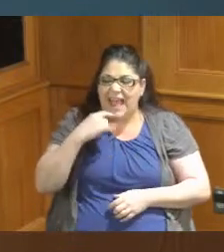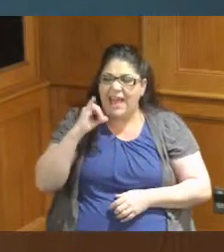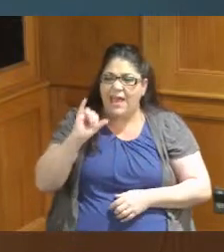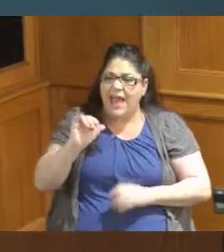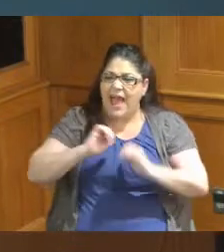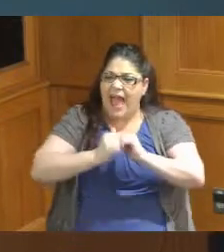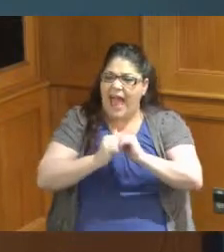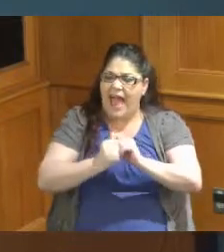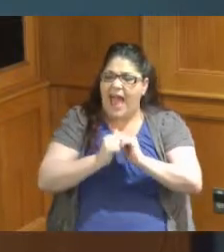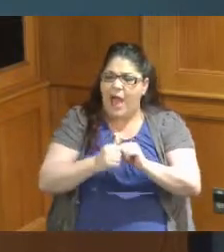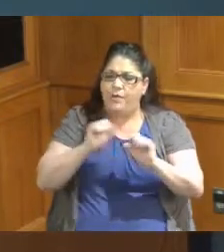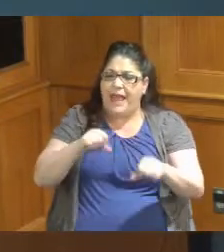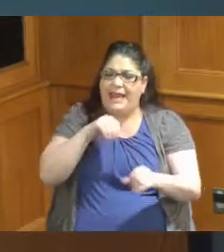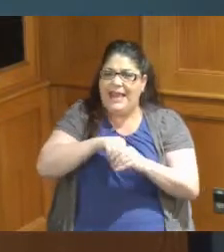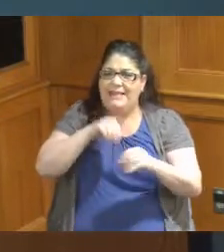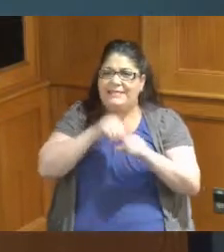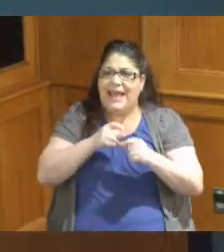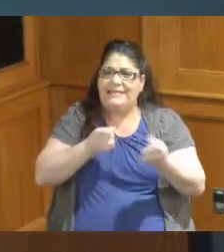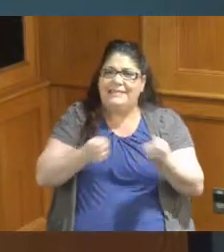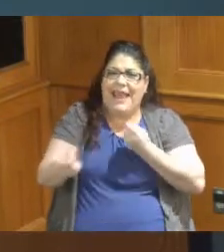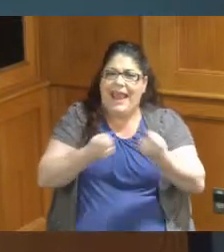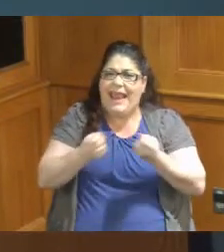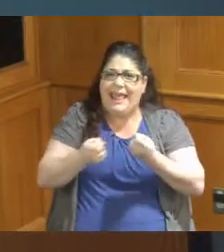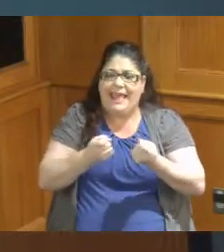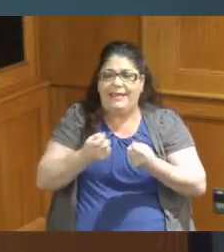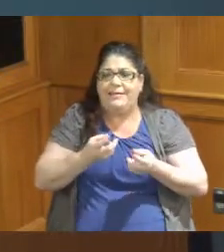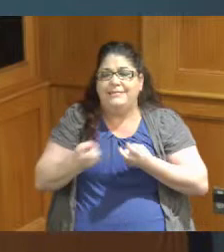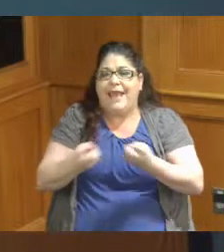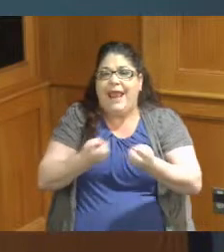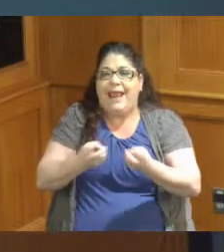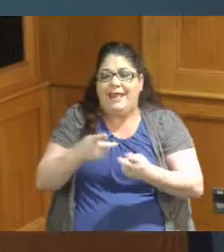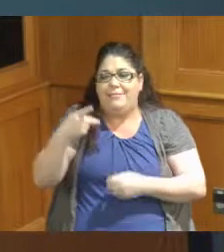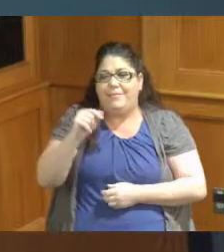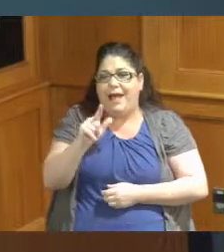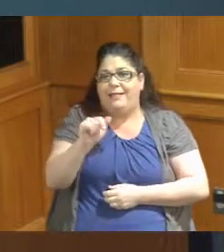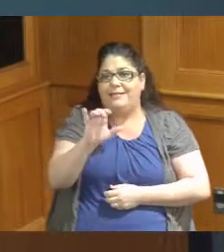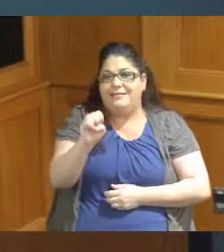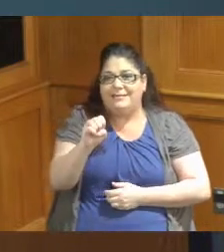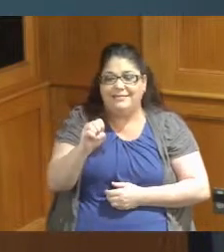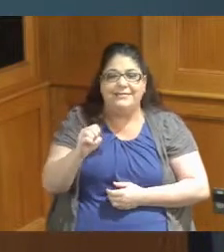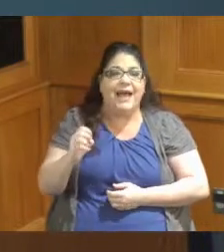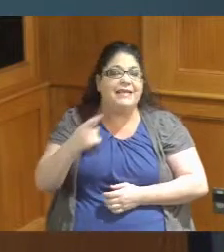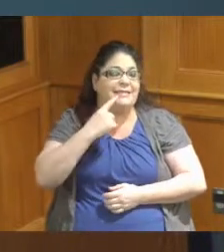is it to be inside a royal skating Palace and I tell them now all of the great work that's